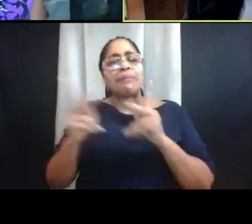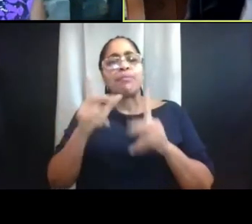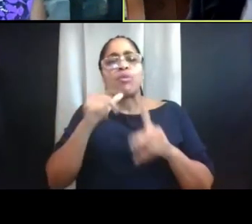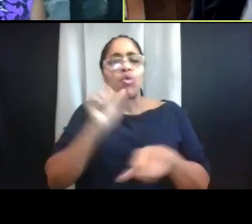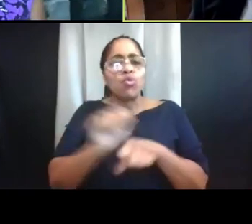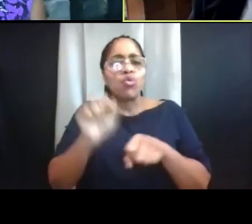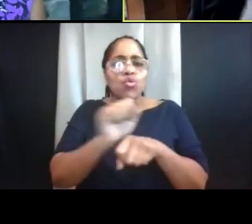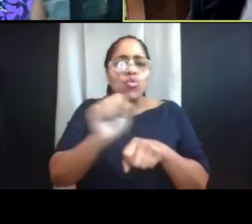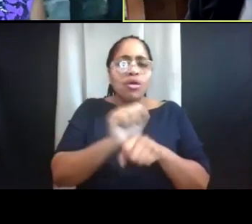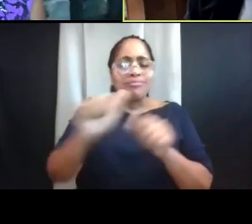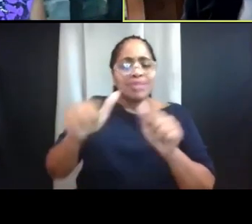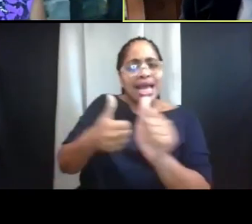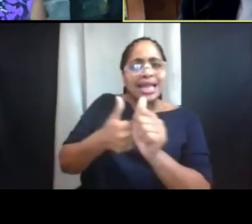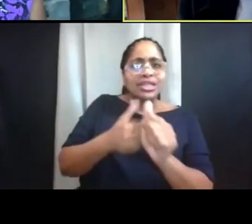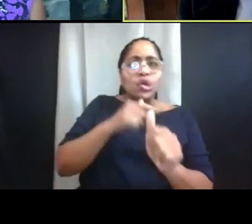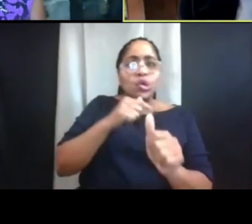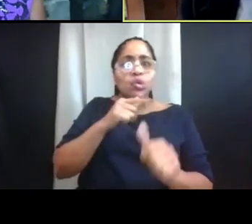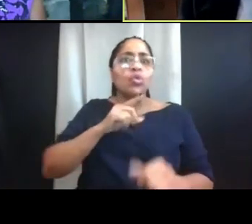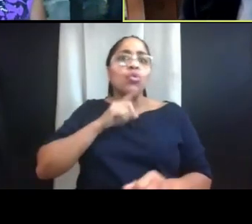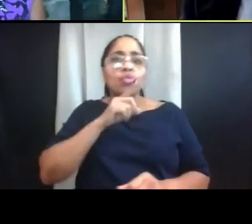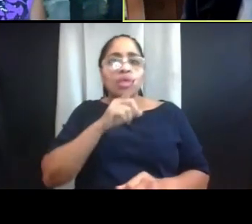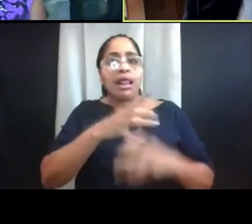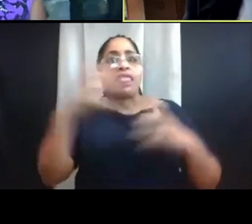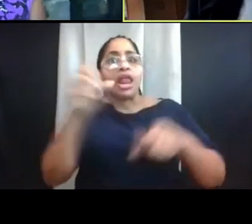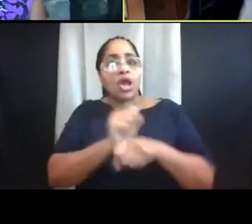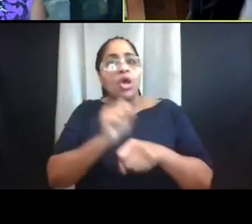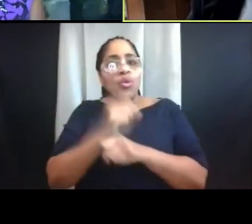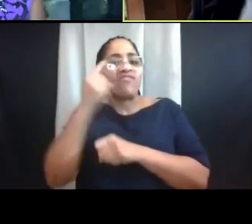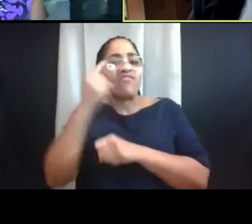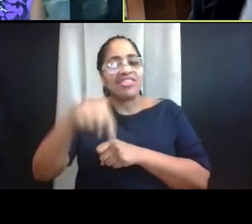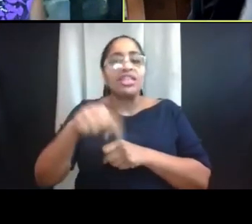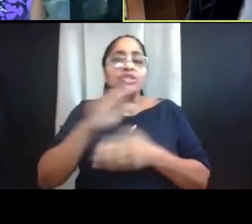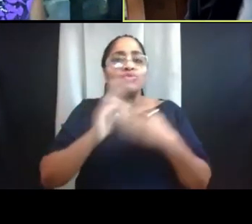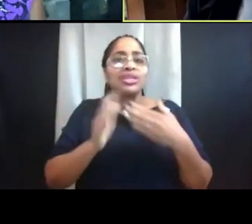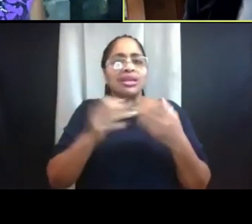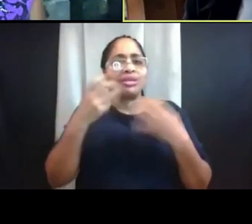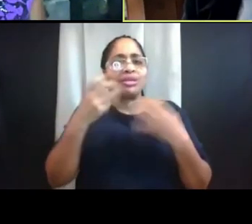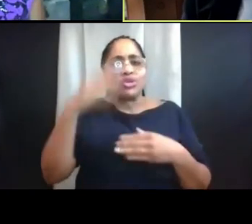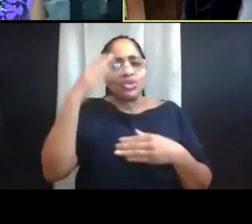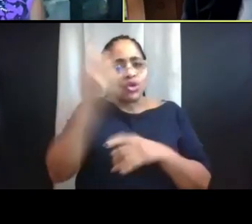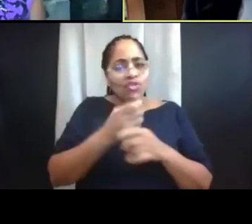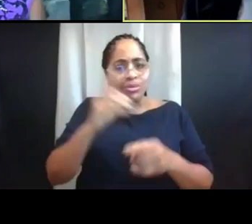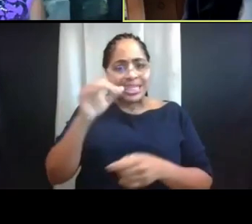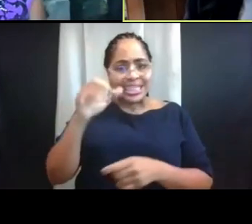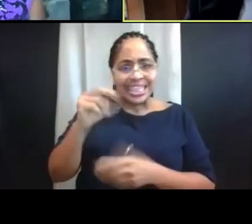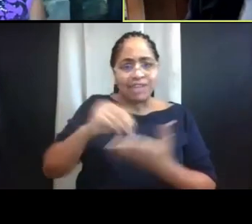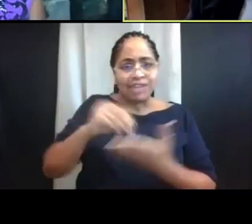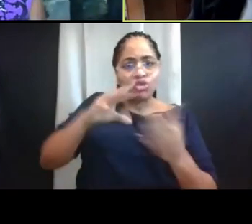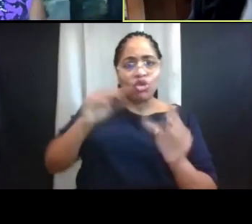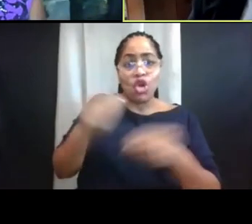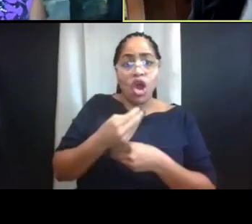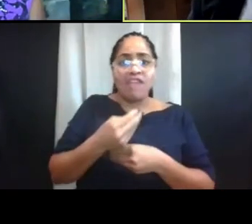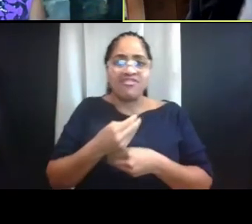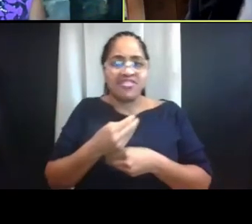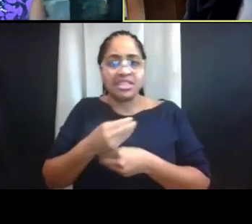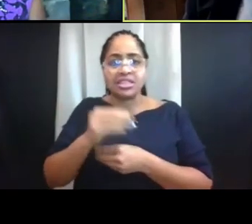for this virtual Parents Weekend. Many of you know, they're from the Dean of Students Office, Dean of Students Laura Blake Jones,